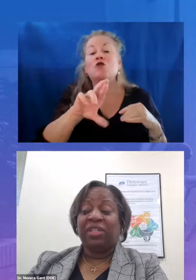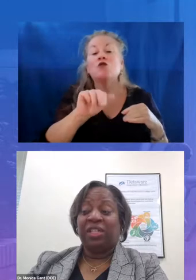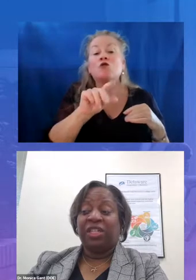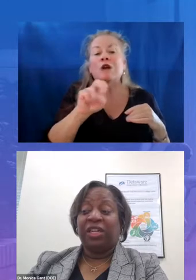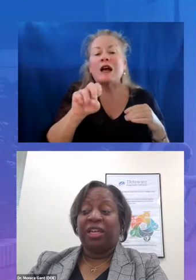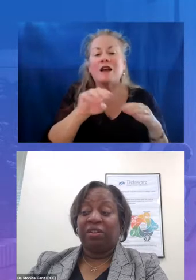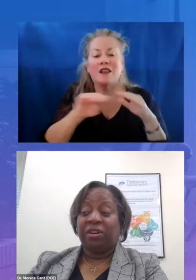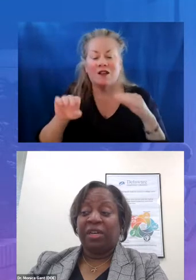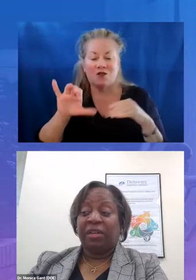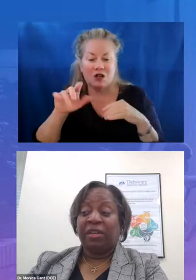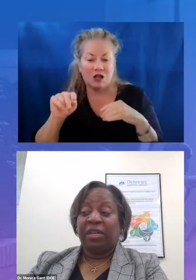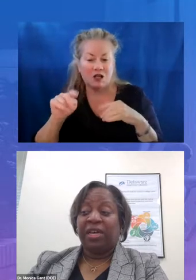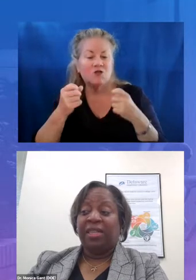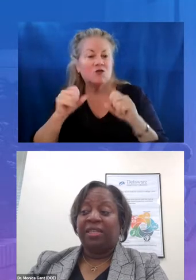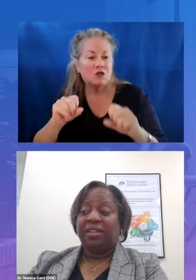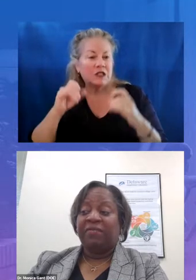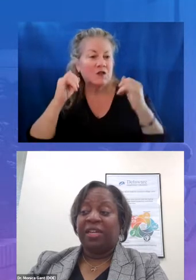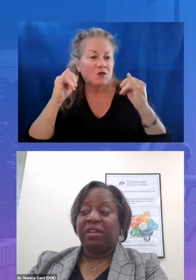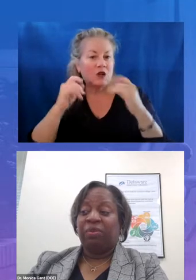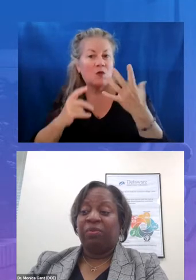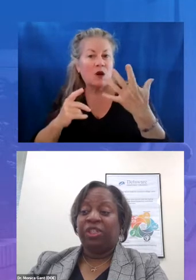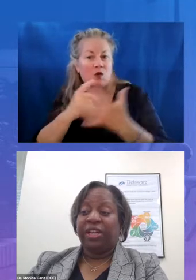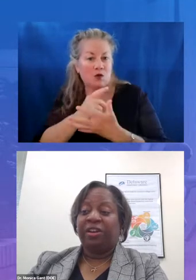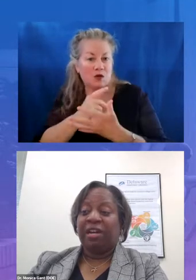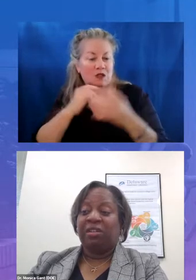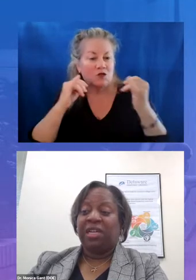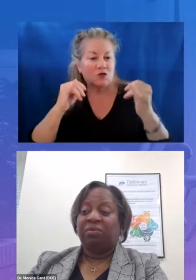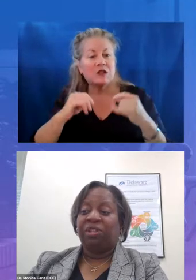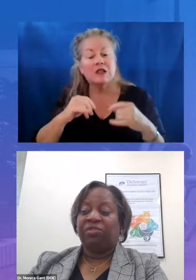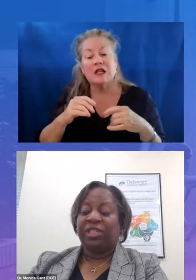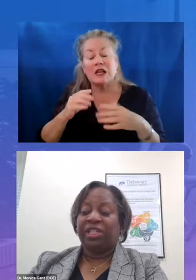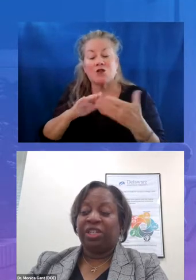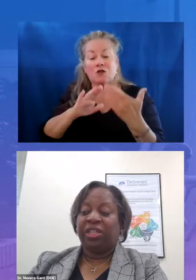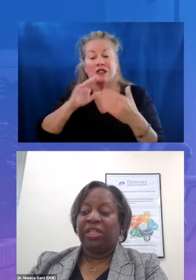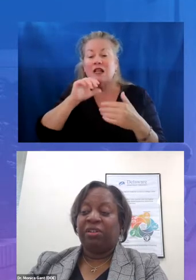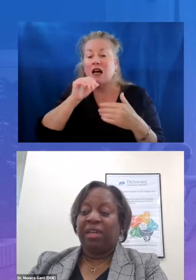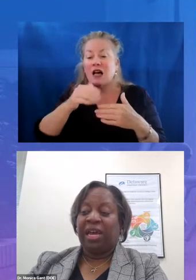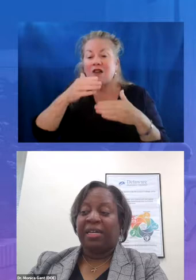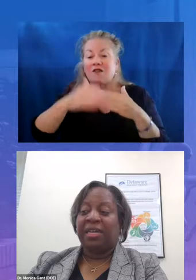teaching and learning this evening we will share how delaware strategically utilize